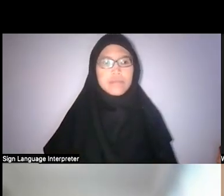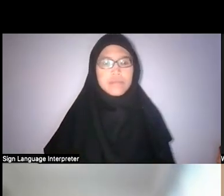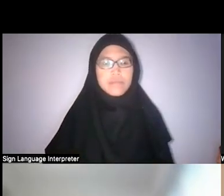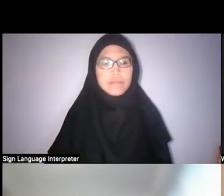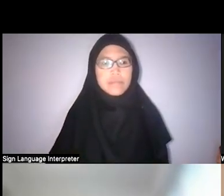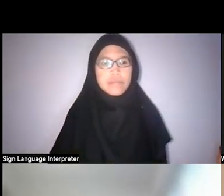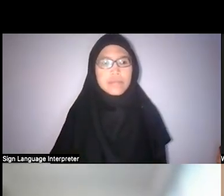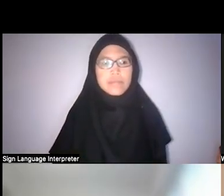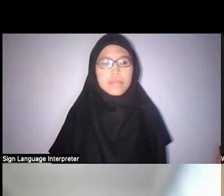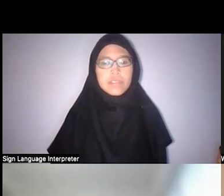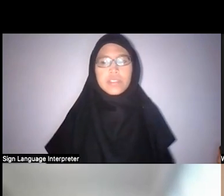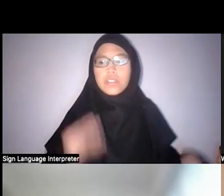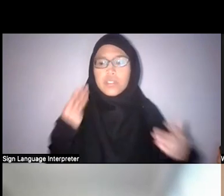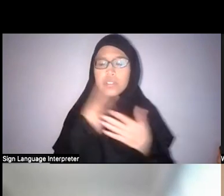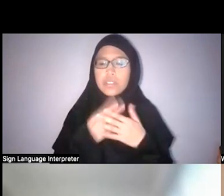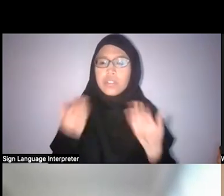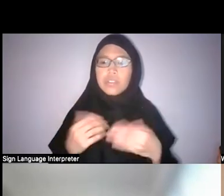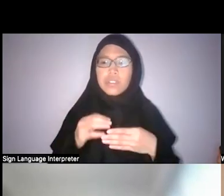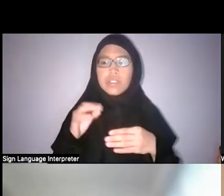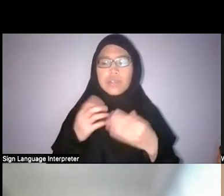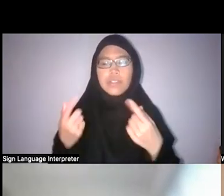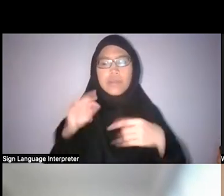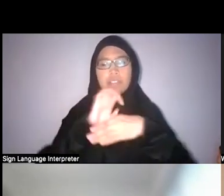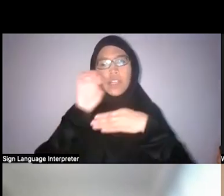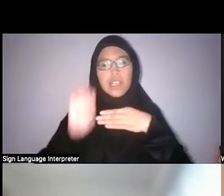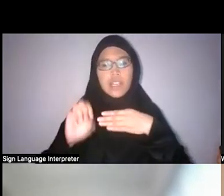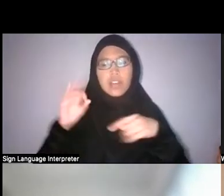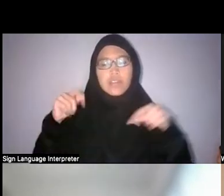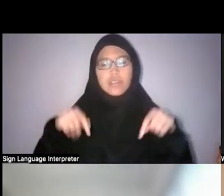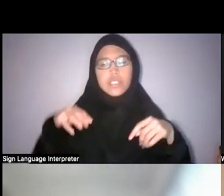Well, we’ve come to the end of today’s panel,